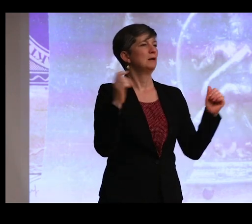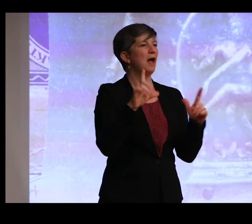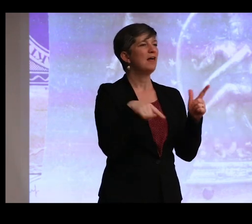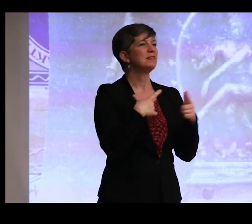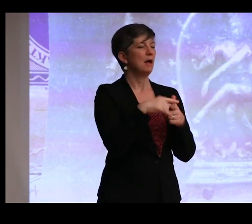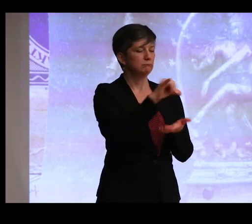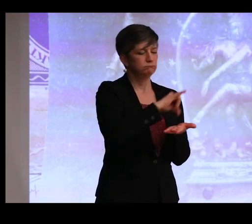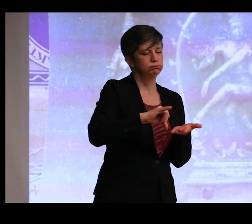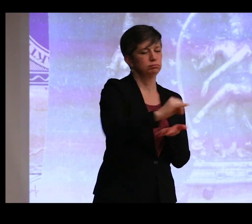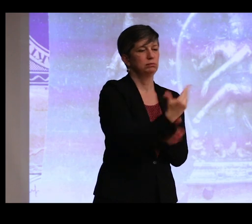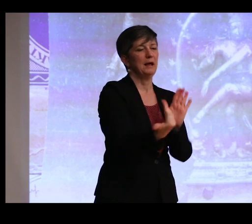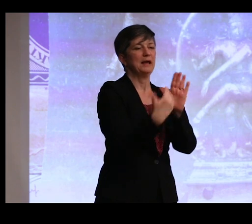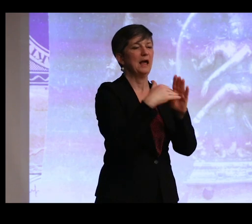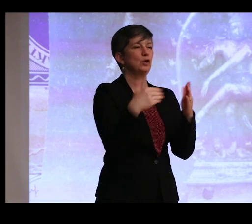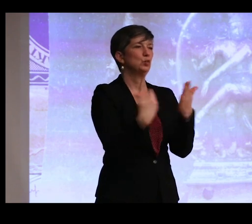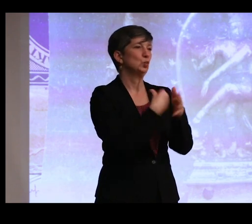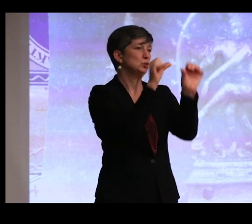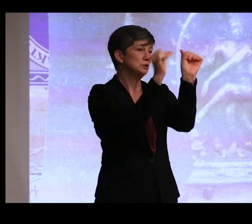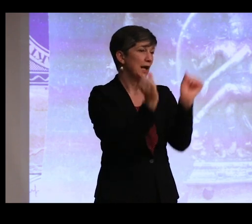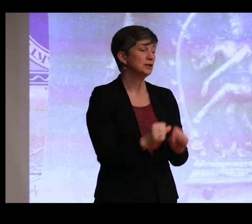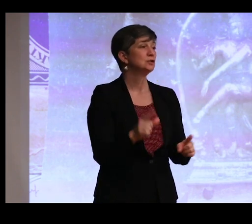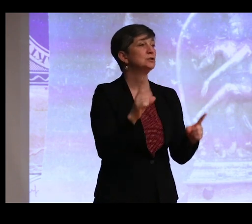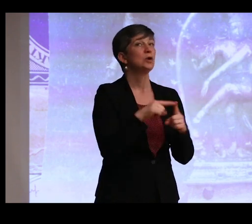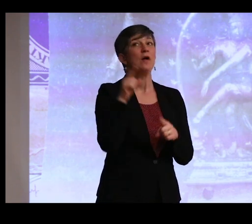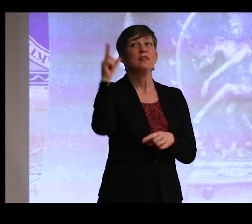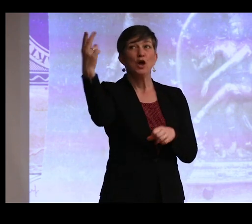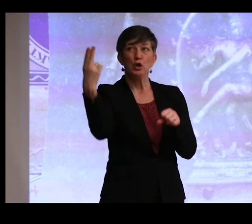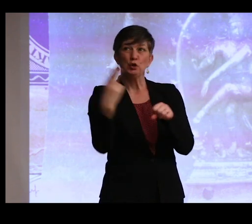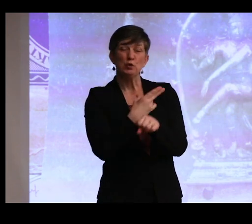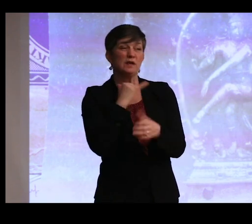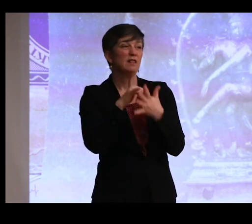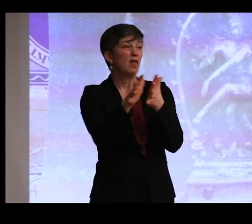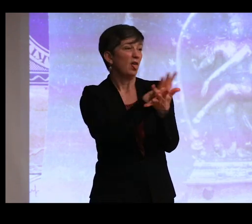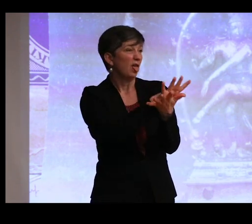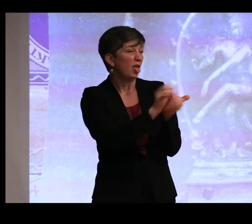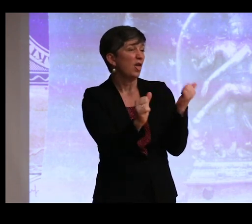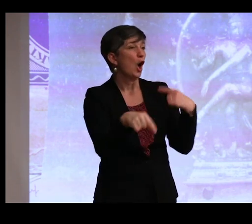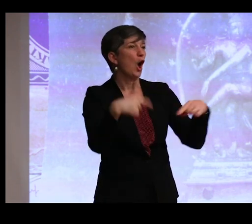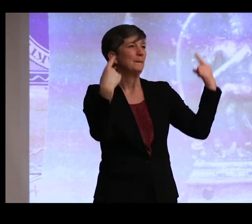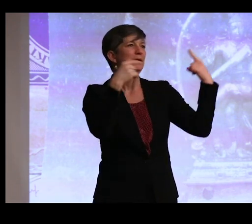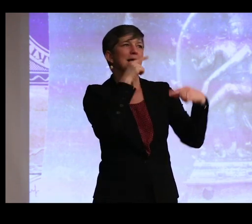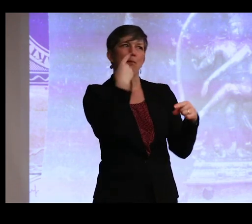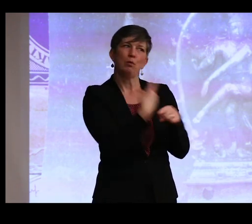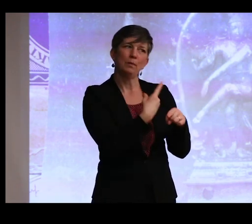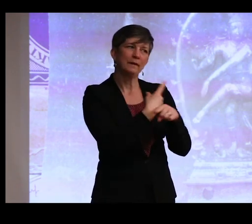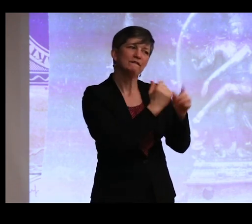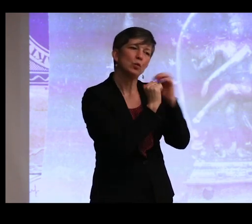And museum administrators are using this mutilated argument and therefore inappropriate for worship